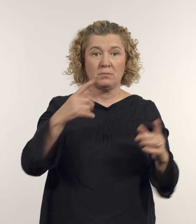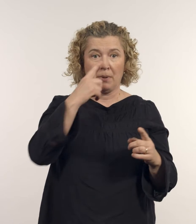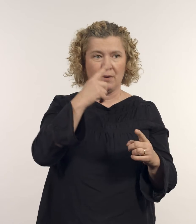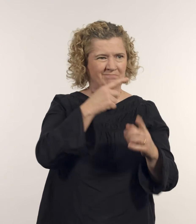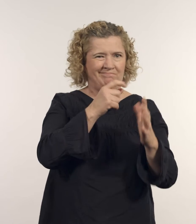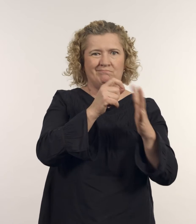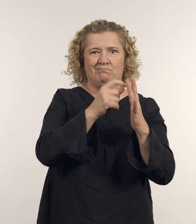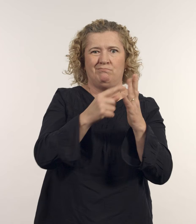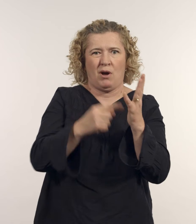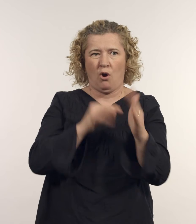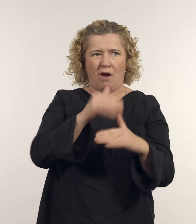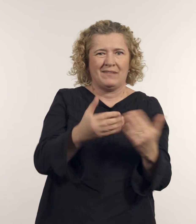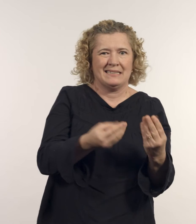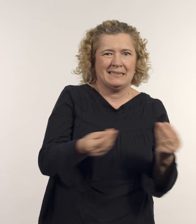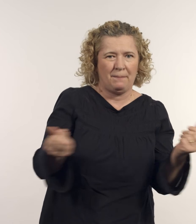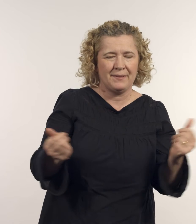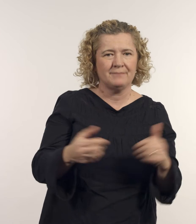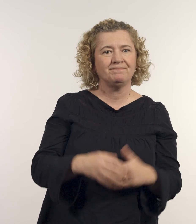A lot of people are having a pout about something.